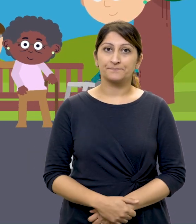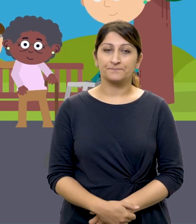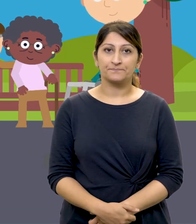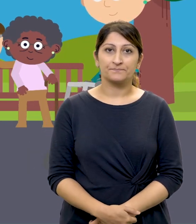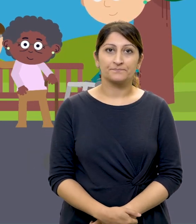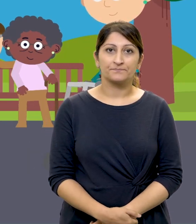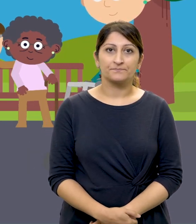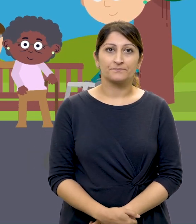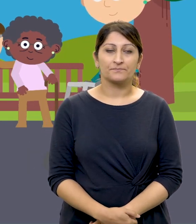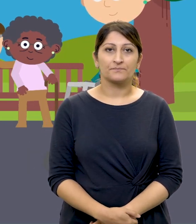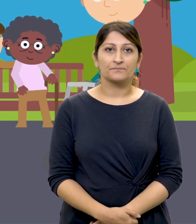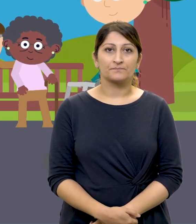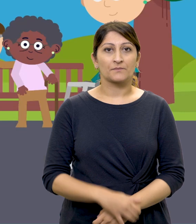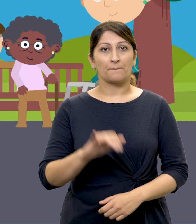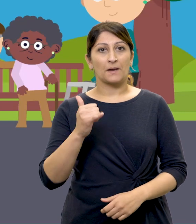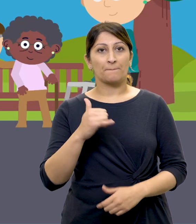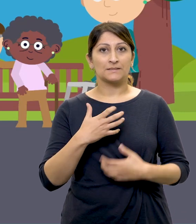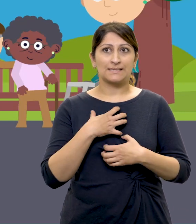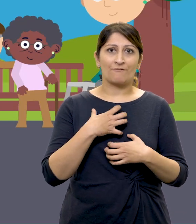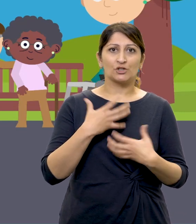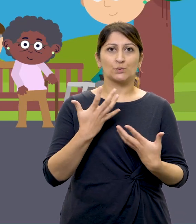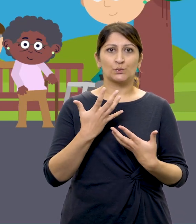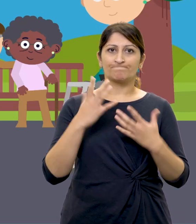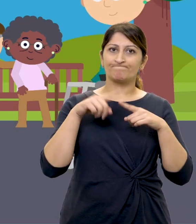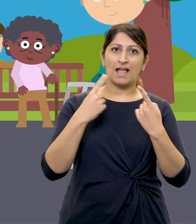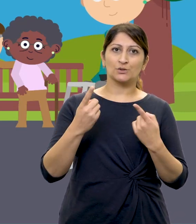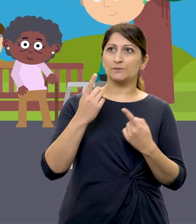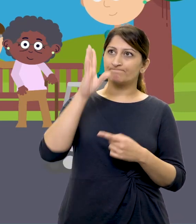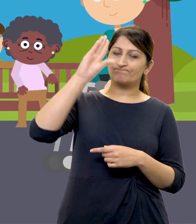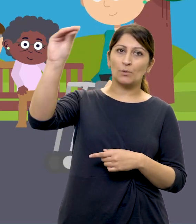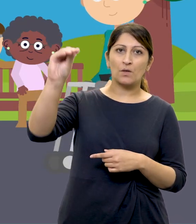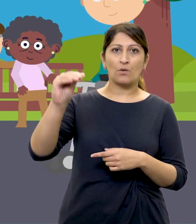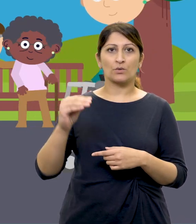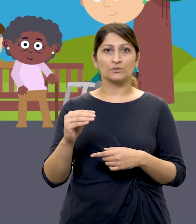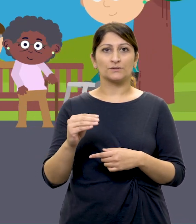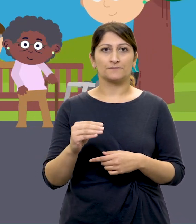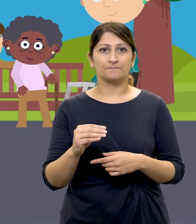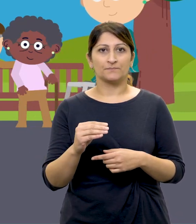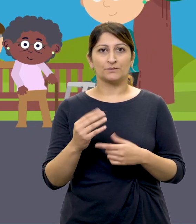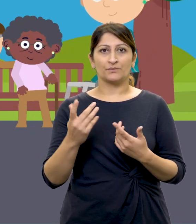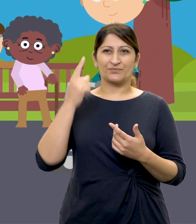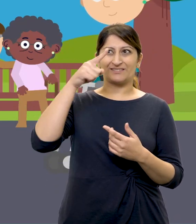like me. They may be too scared or unable to say what's happening to them